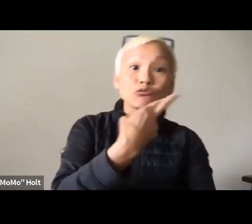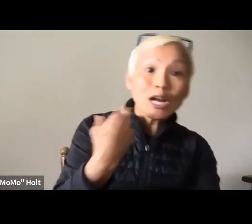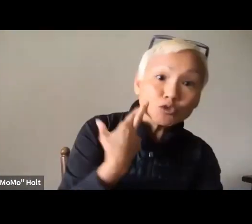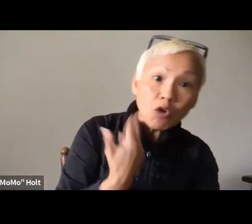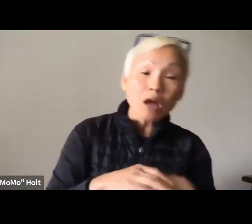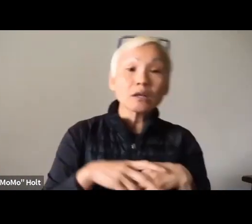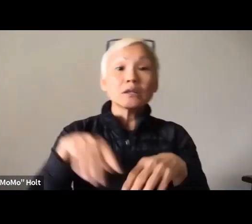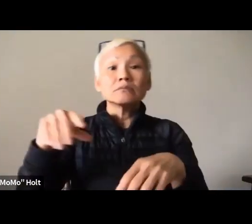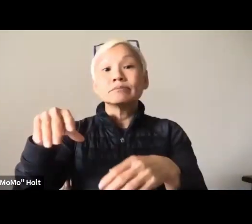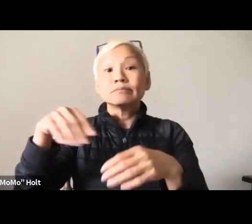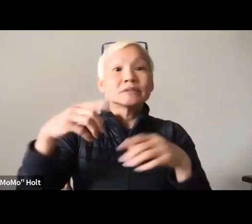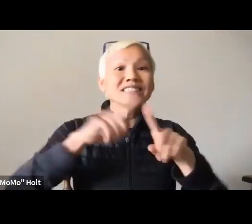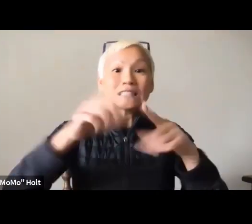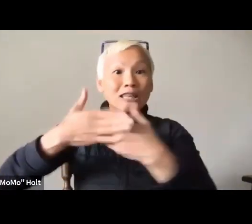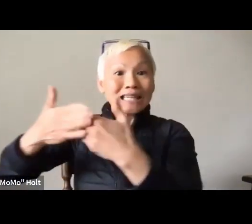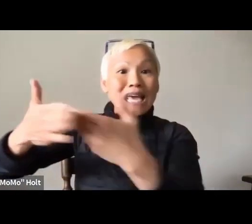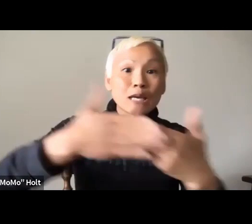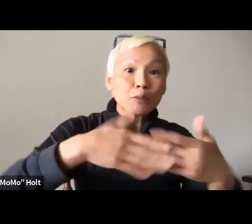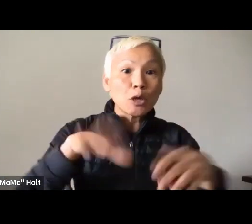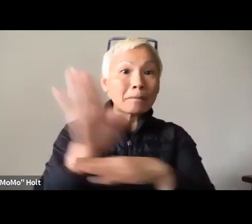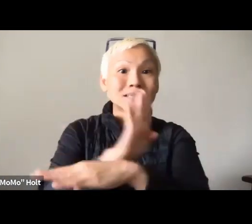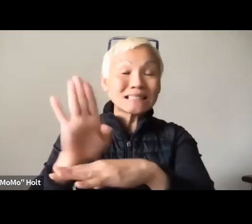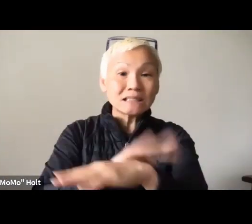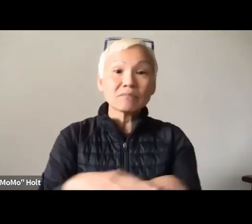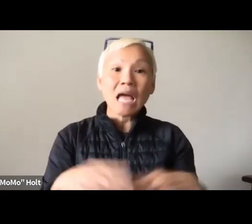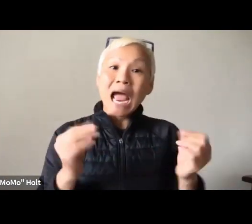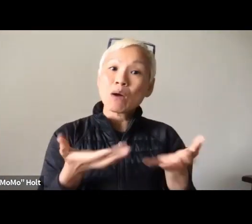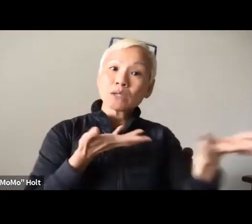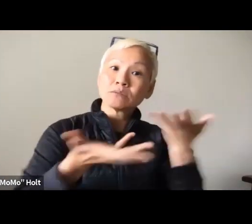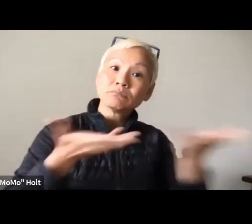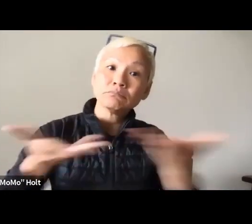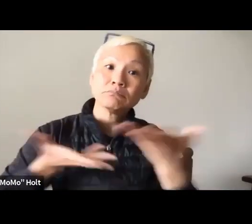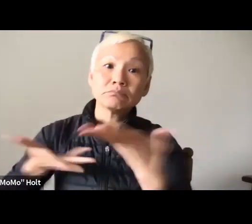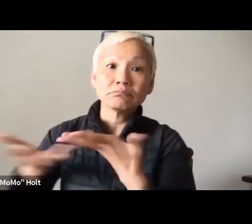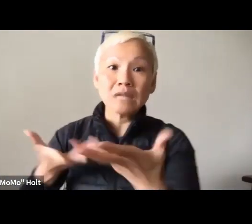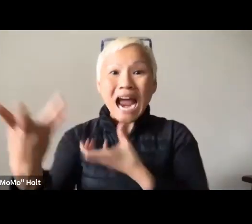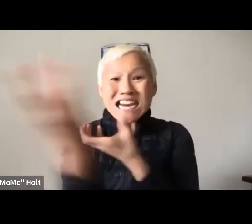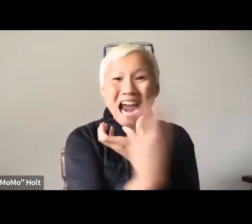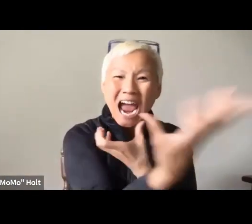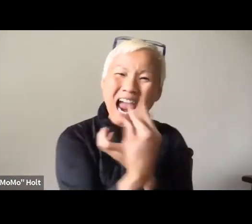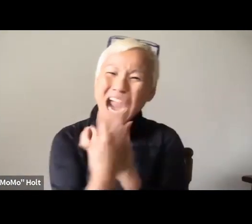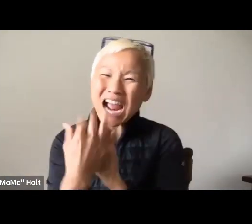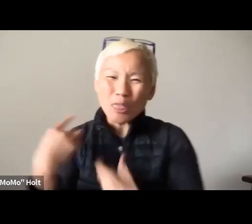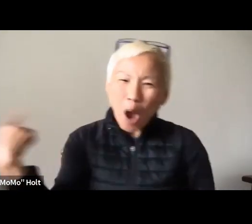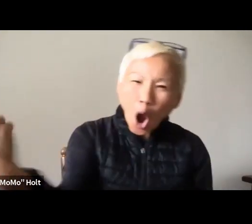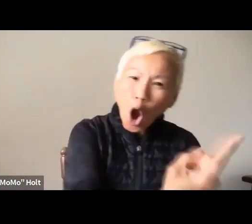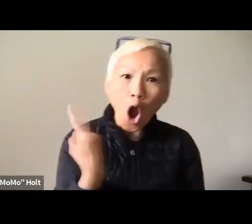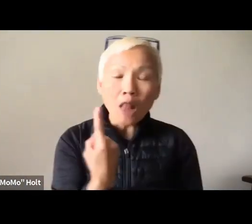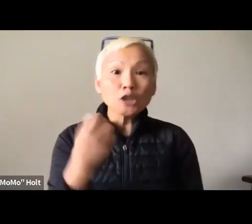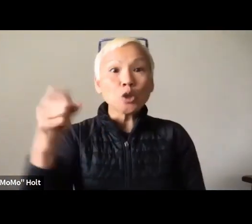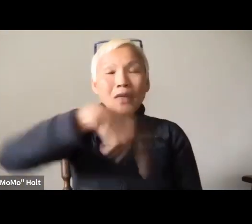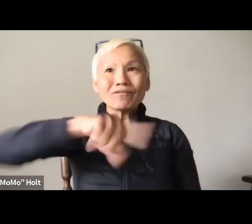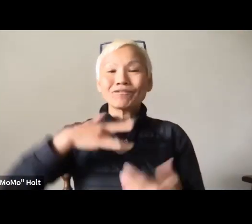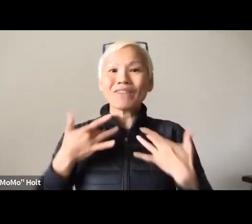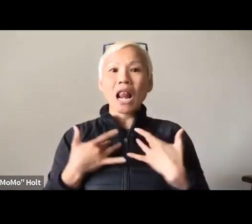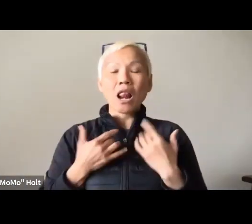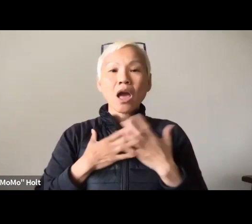And so what he did was he went to different stores and restaurants in the neighborhood and different businesses and engaged,